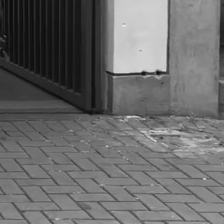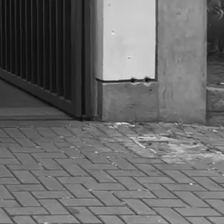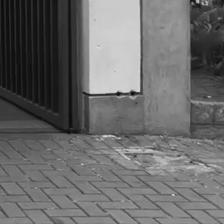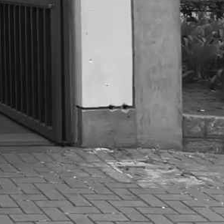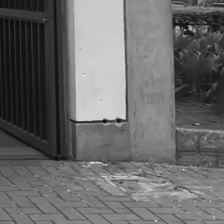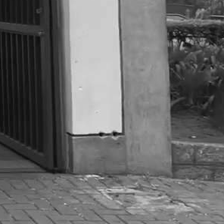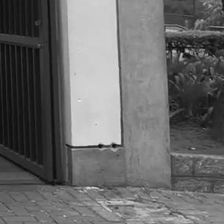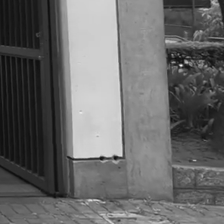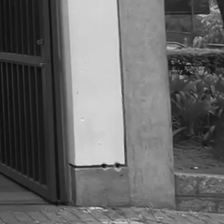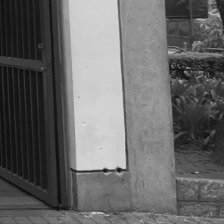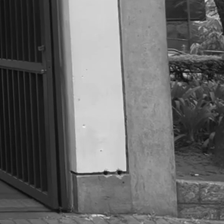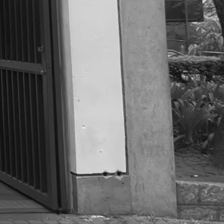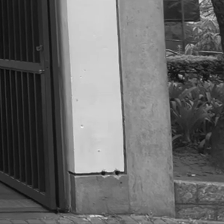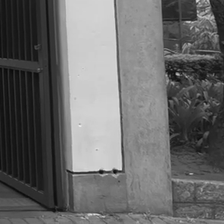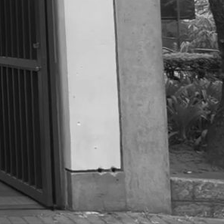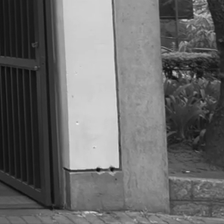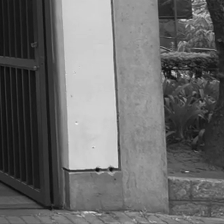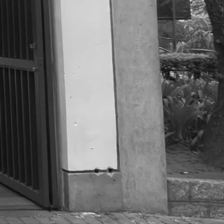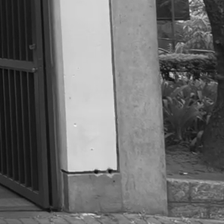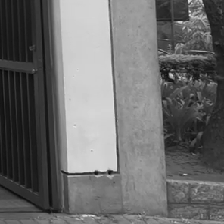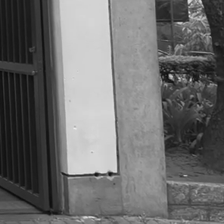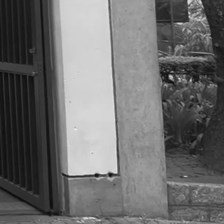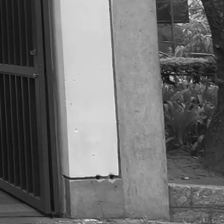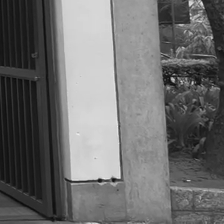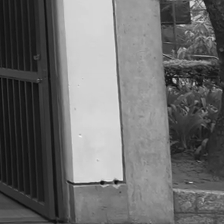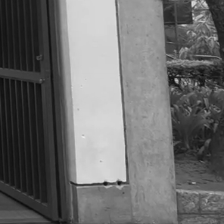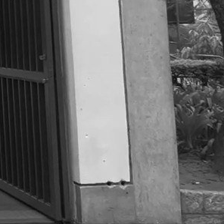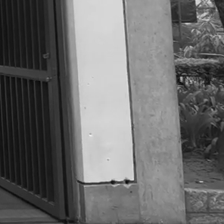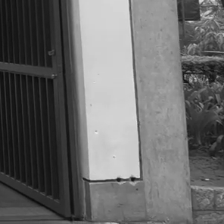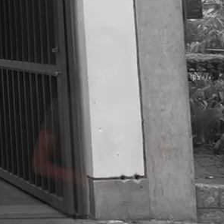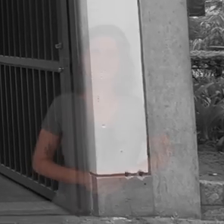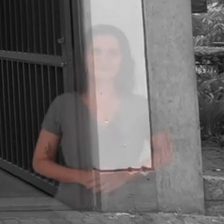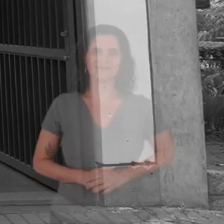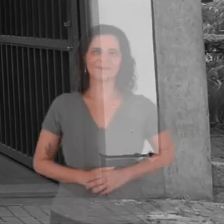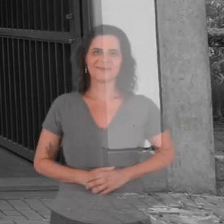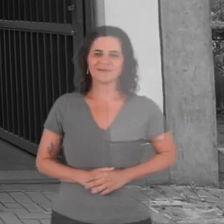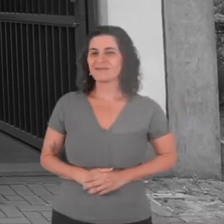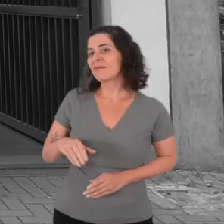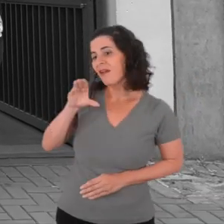[Participants in front of the Vergueiro subway] [Cida Herita says:]